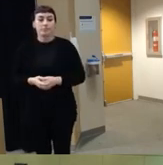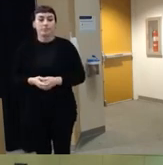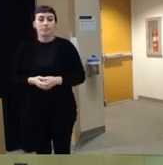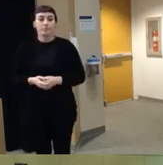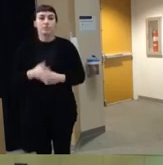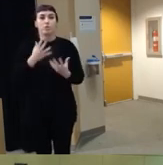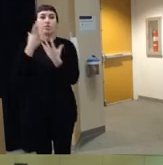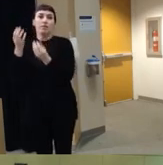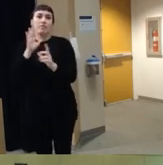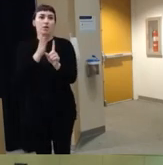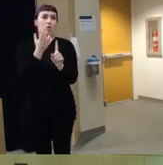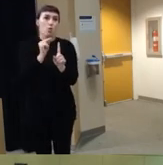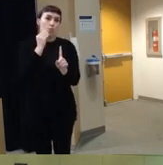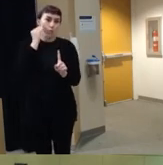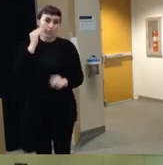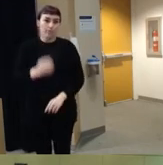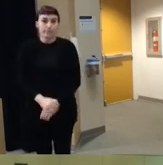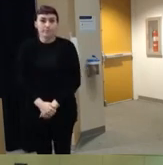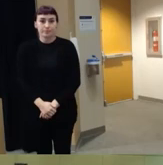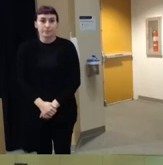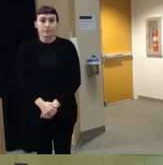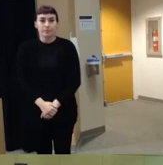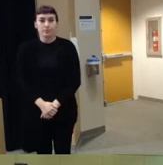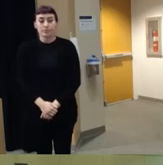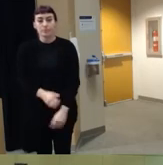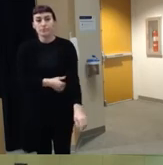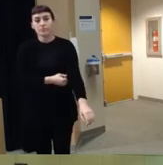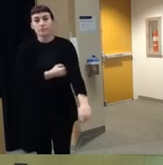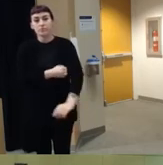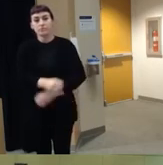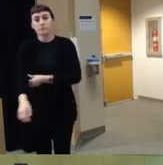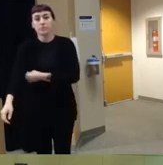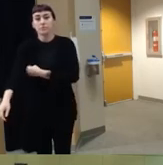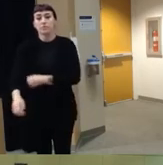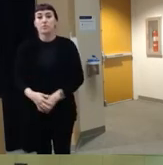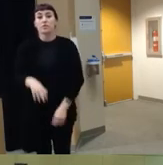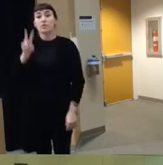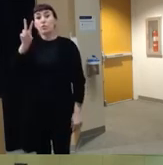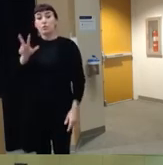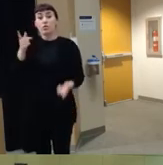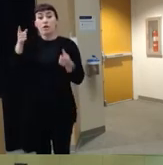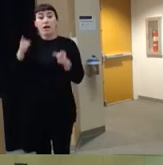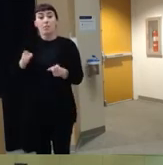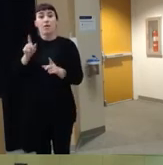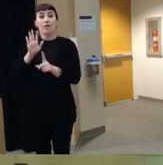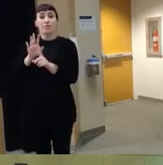home nearly two-thirds of the shootings occurred at the victim's residence um you